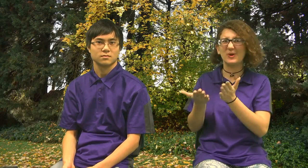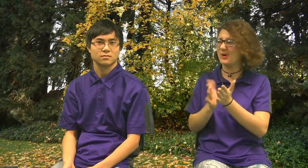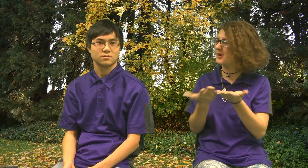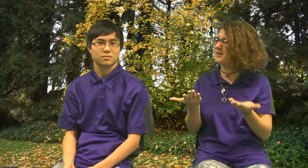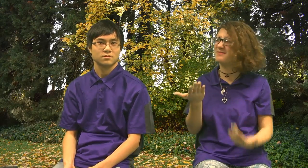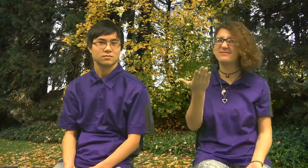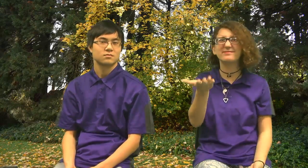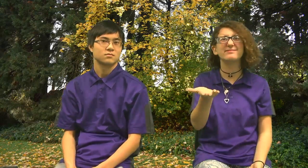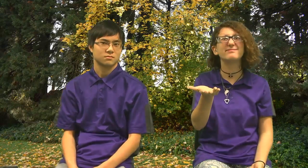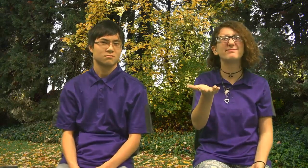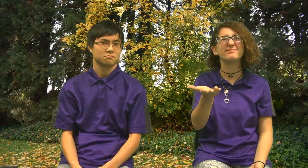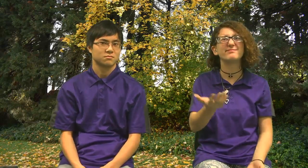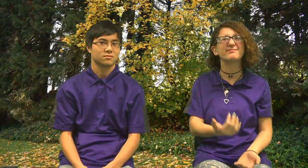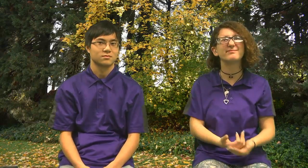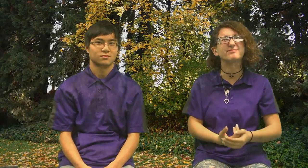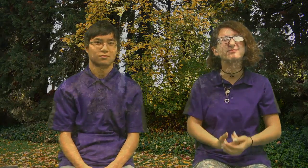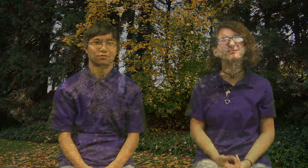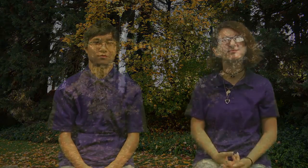What book? Let's see!